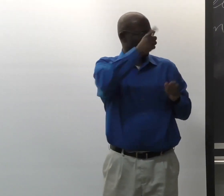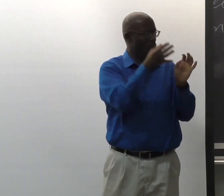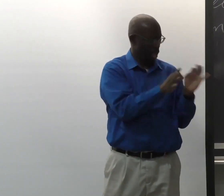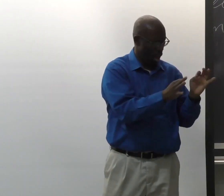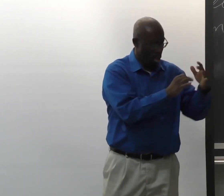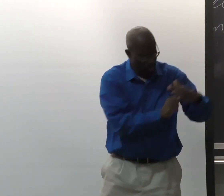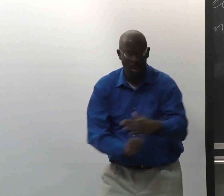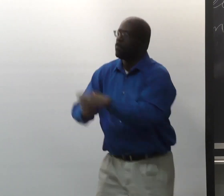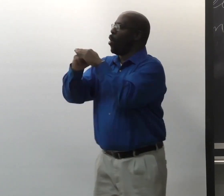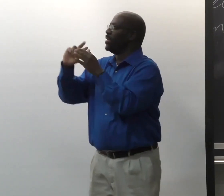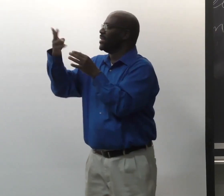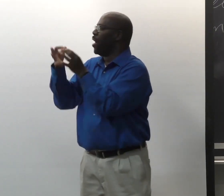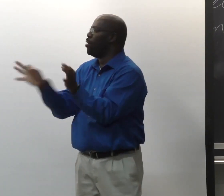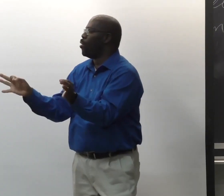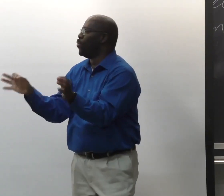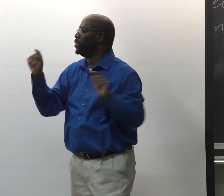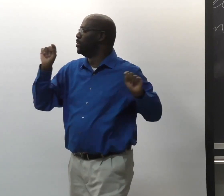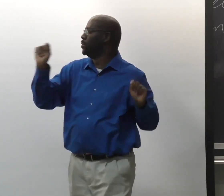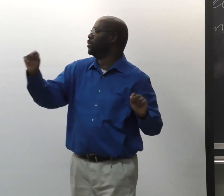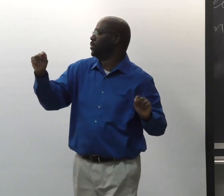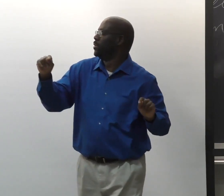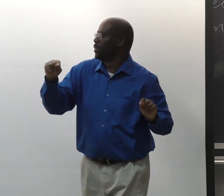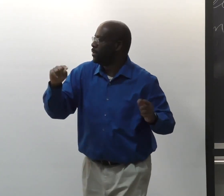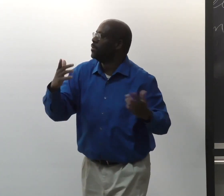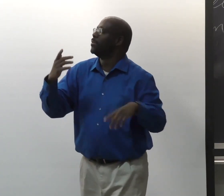to use their strong L1 to support second language learning.